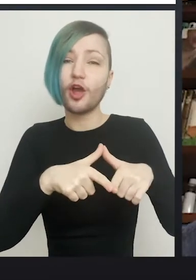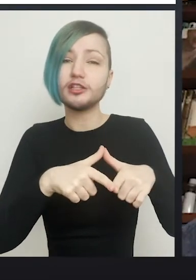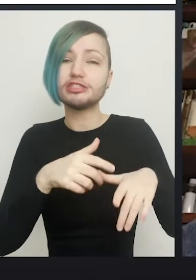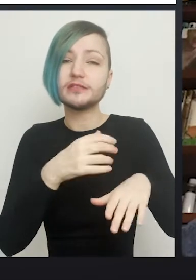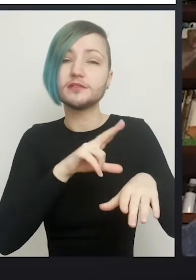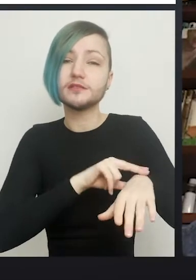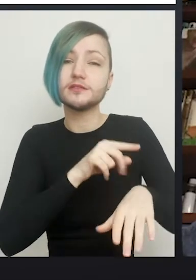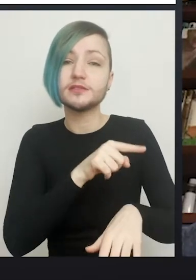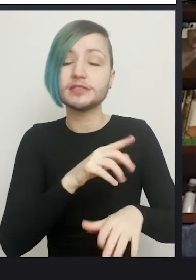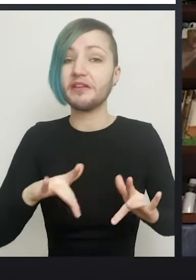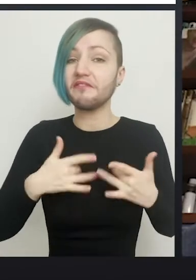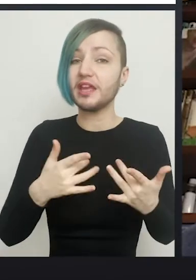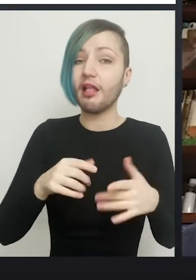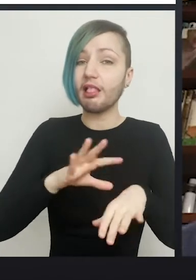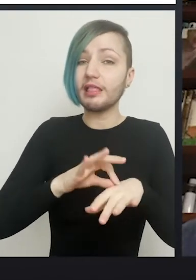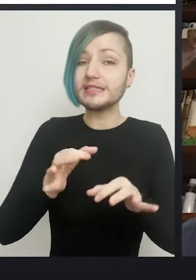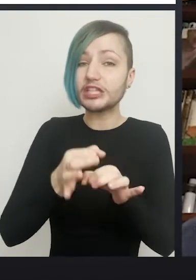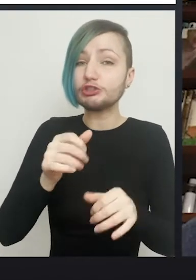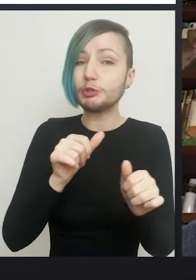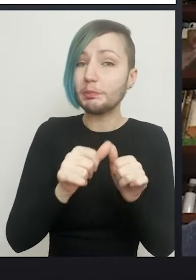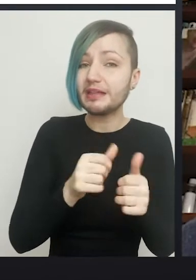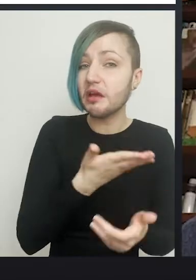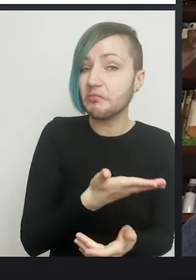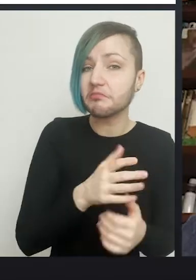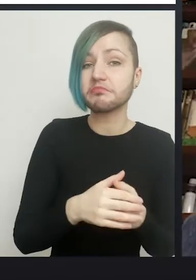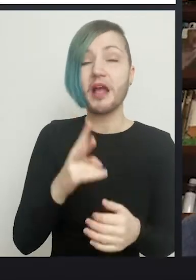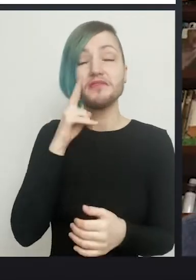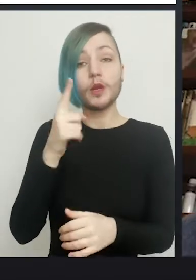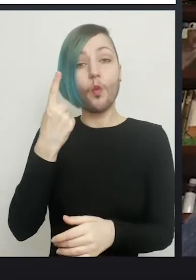I've only ever seen one long term peritoneal vagina and I have to say the result was very good,